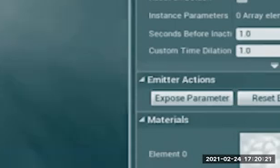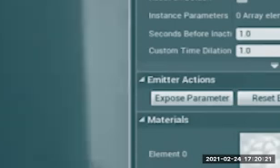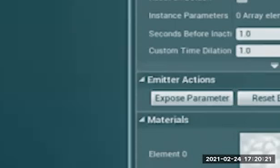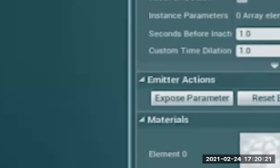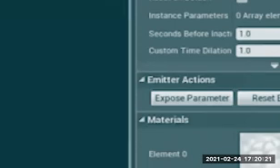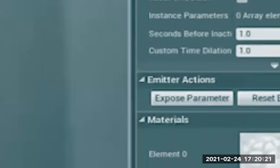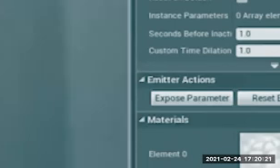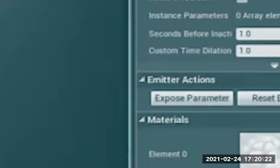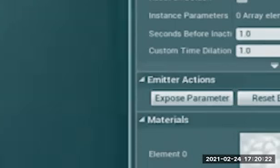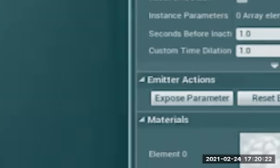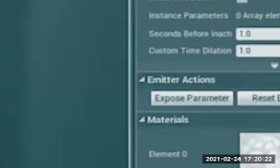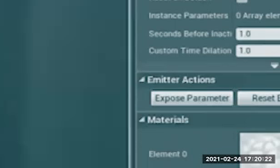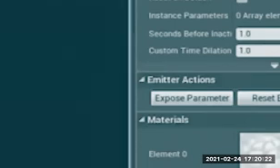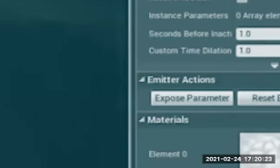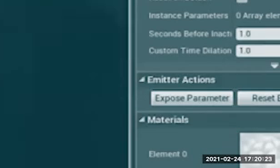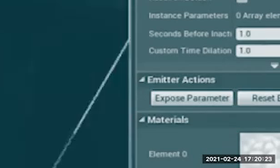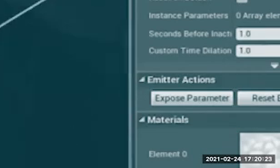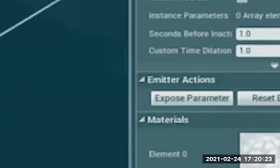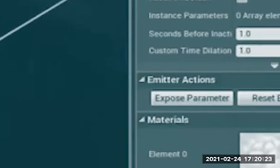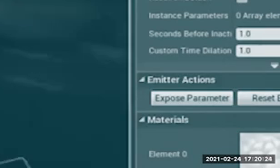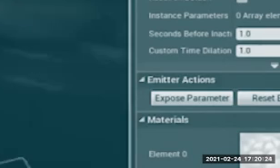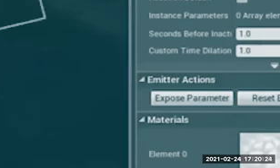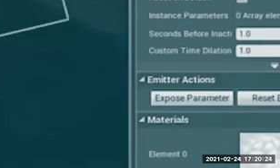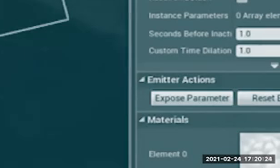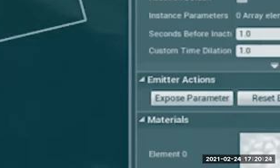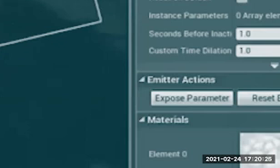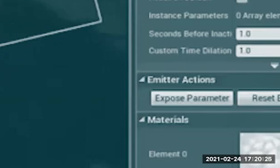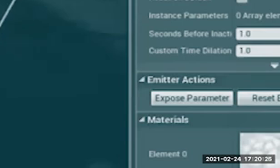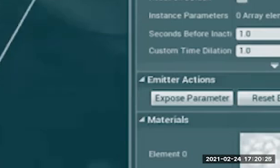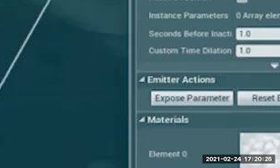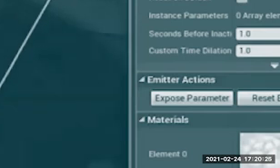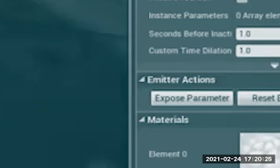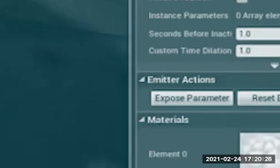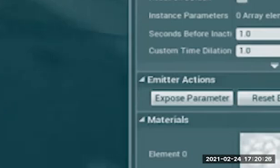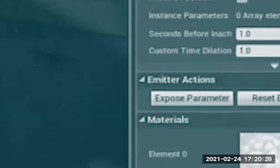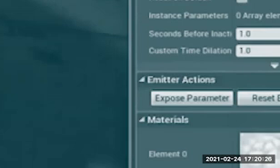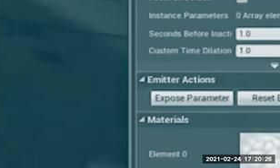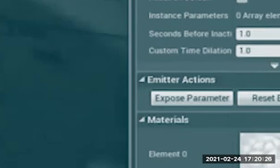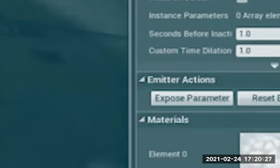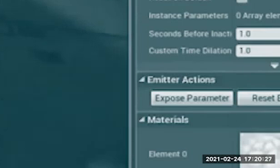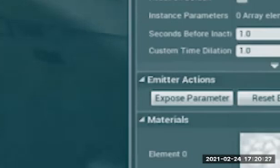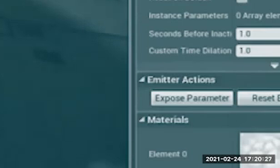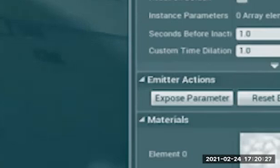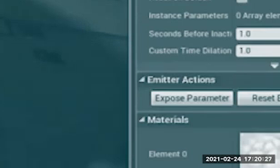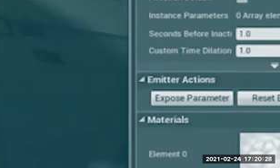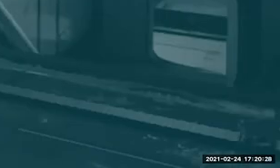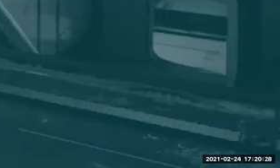take over from here. This is where we start worrying about things like structural integrity, where we want to build believable art and make